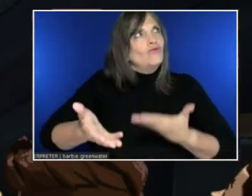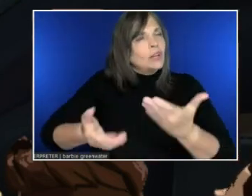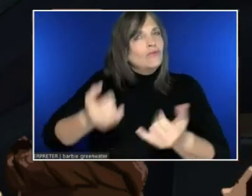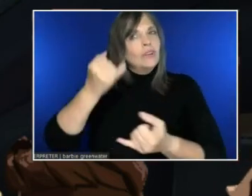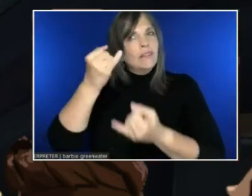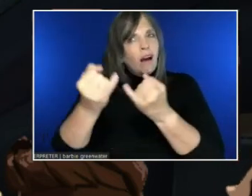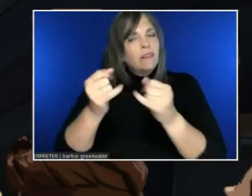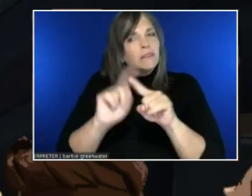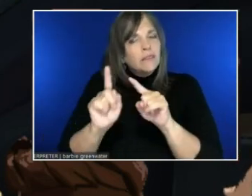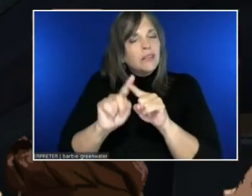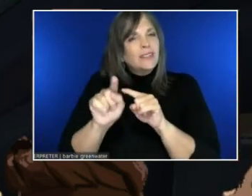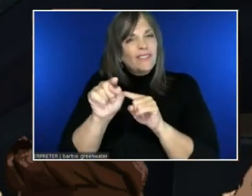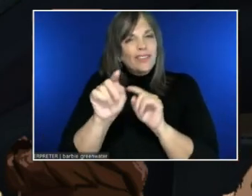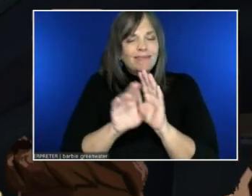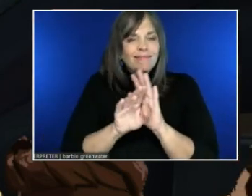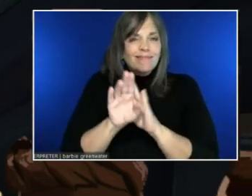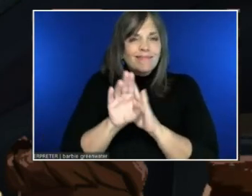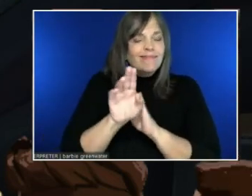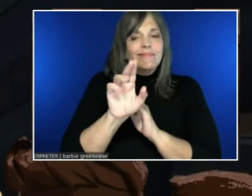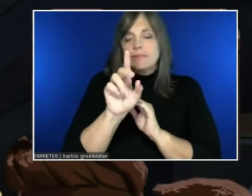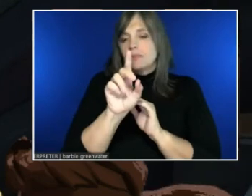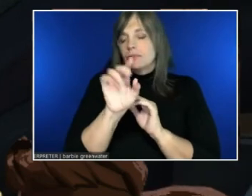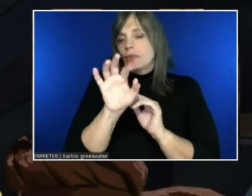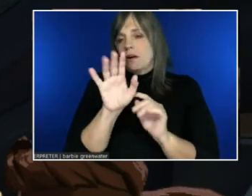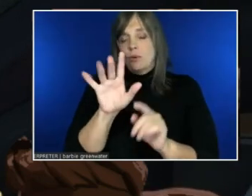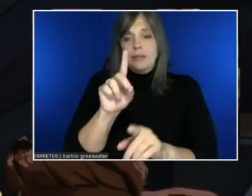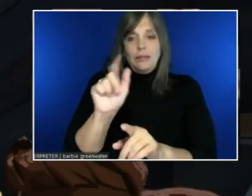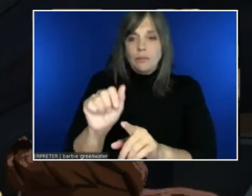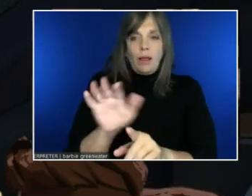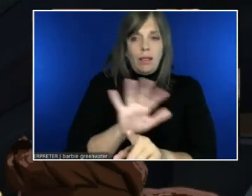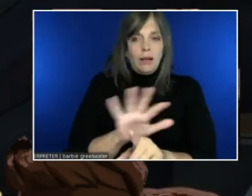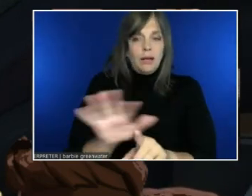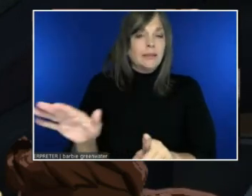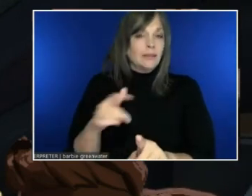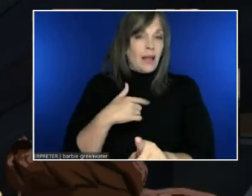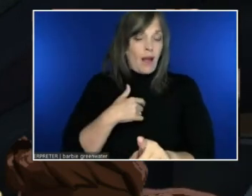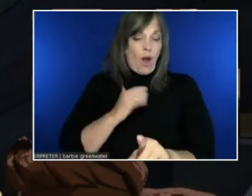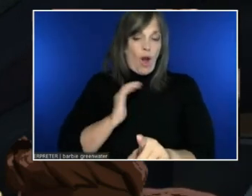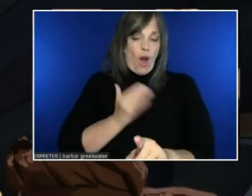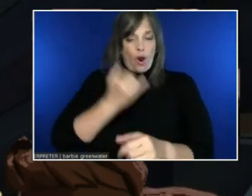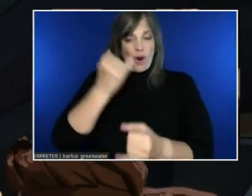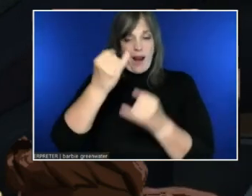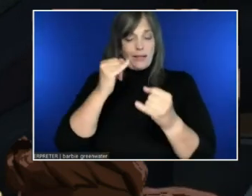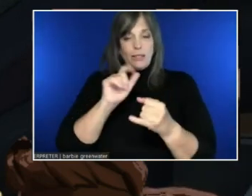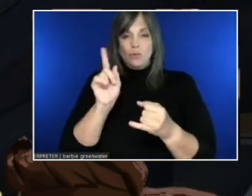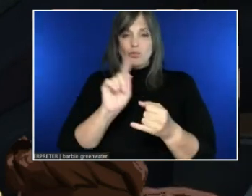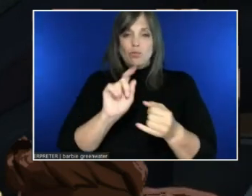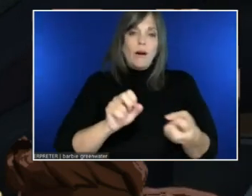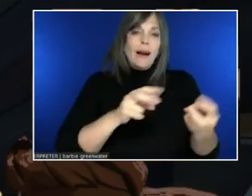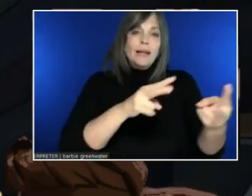I was wondering if there's a place where we could submit some of our ideas.